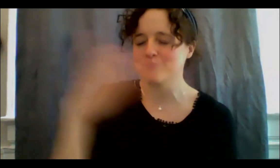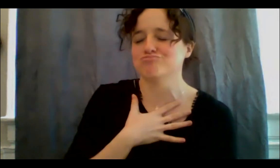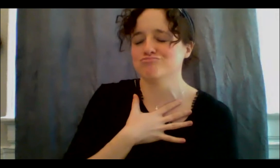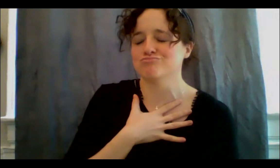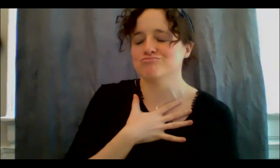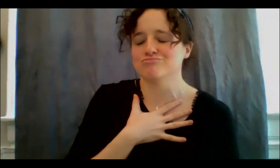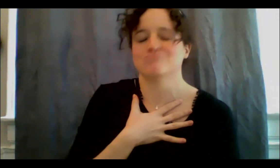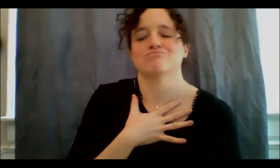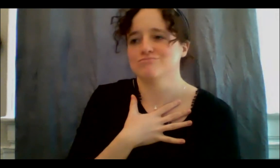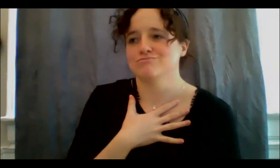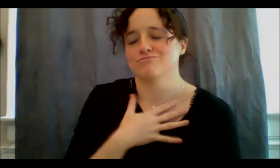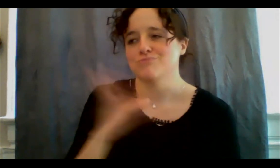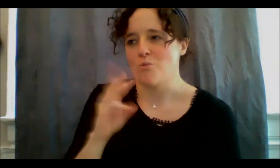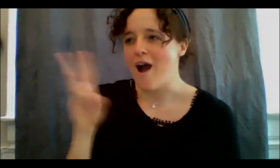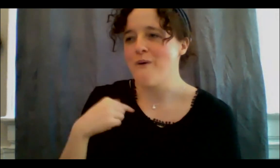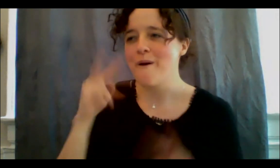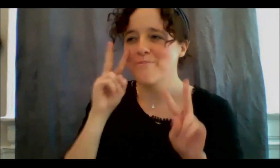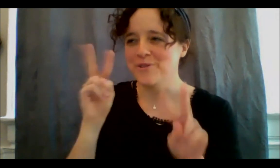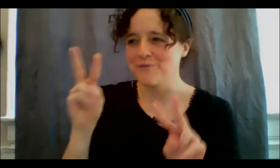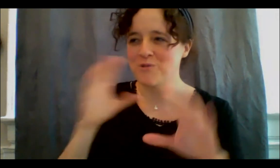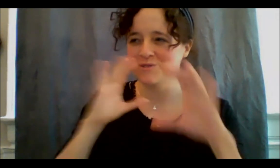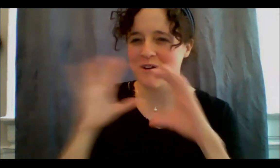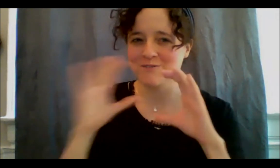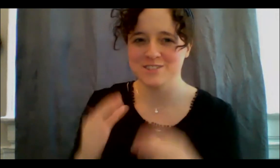our conversation. Thank you.